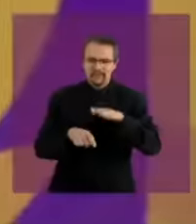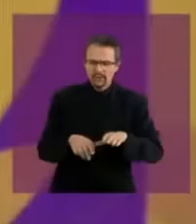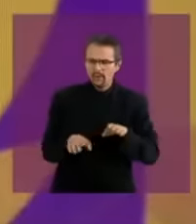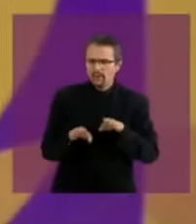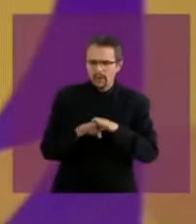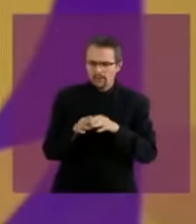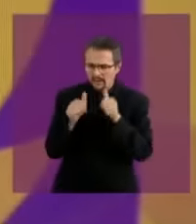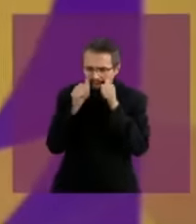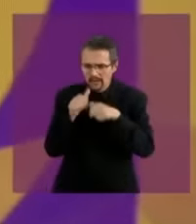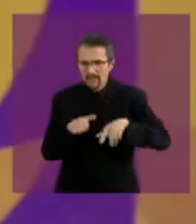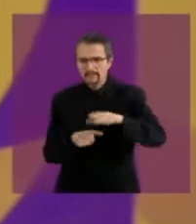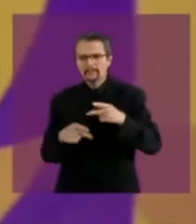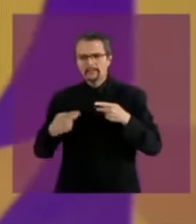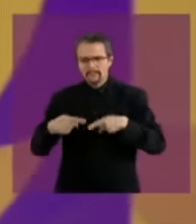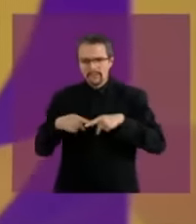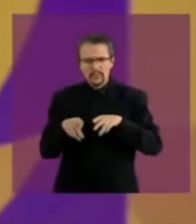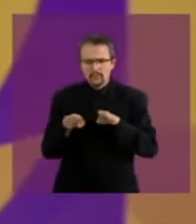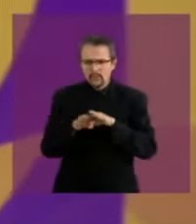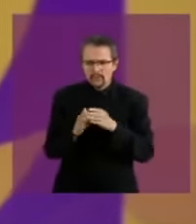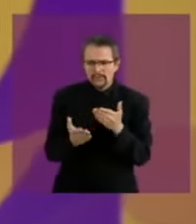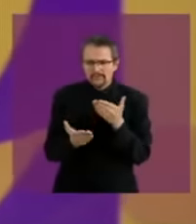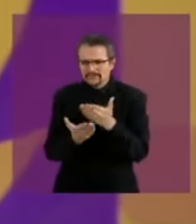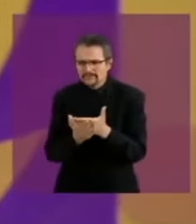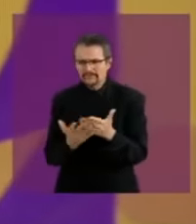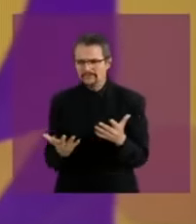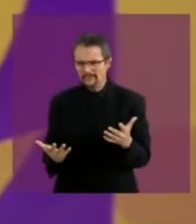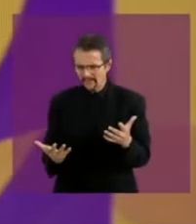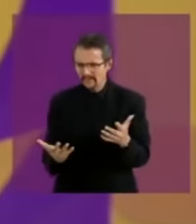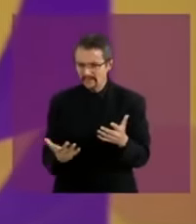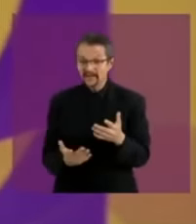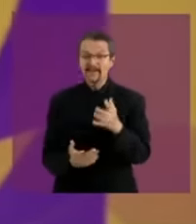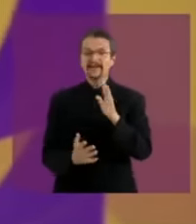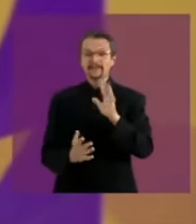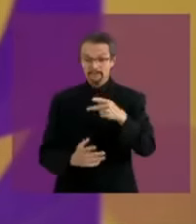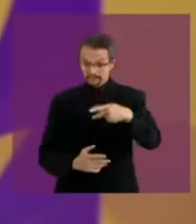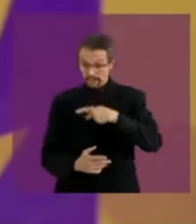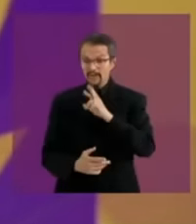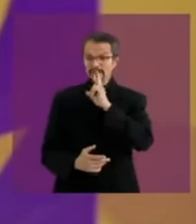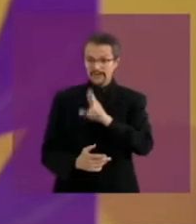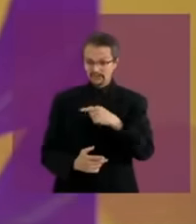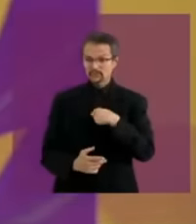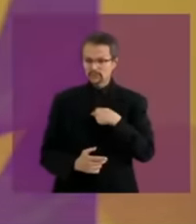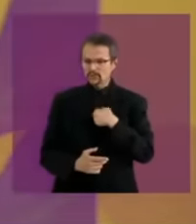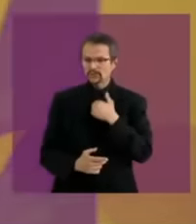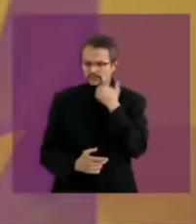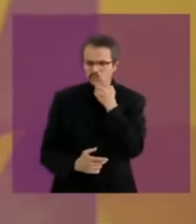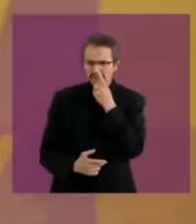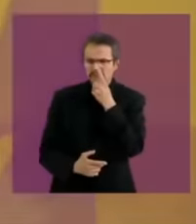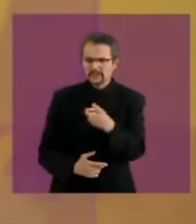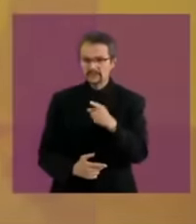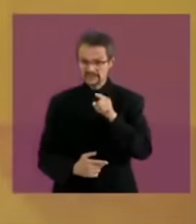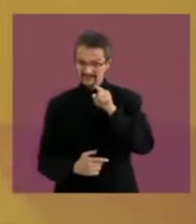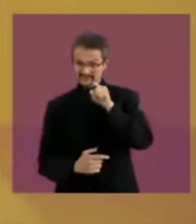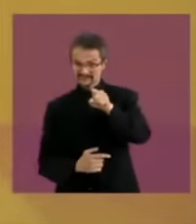of course before taking the question I would just like to say that here the candidate of the prian Well